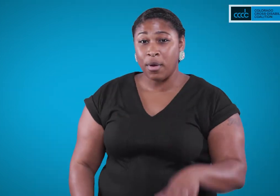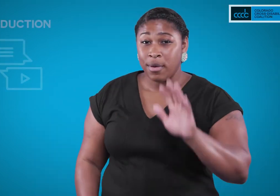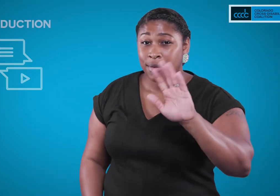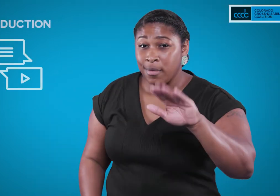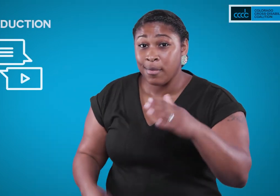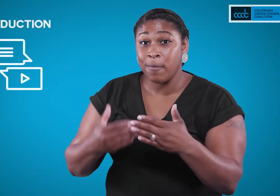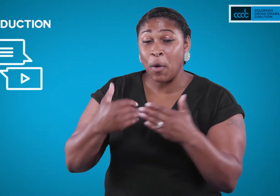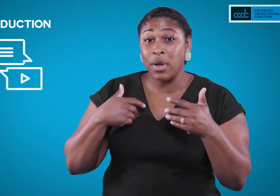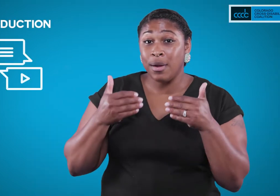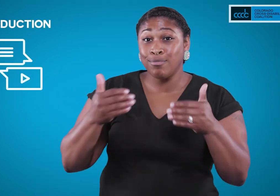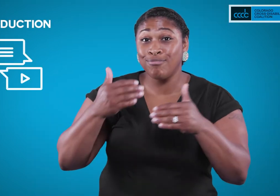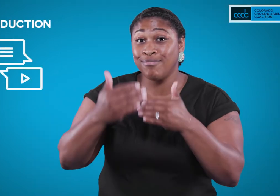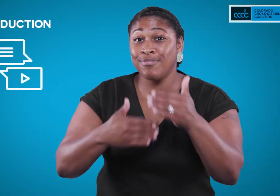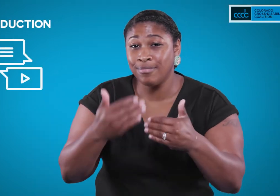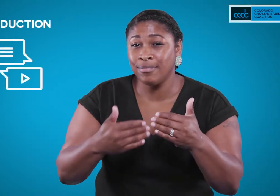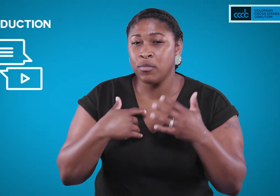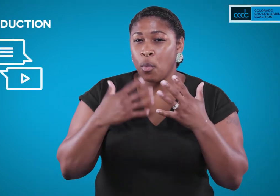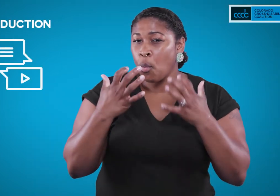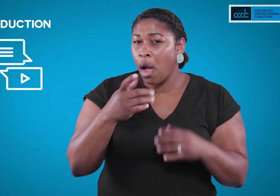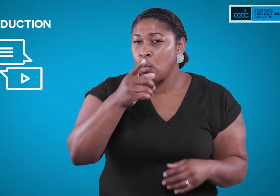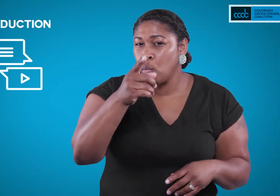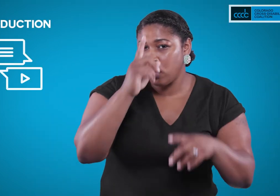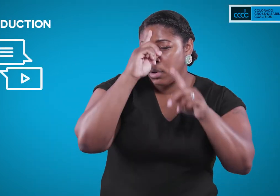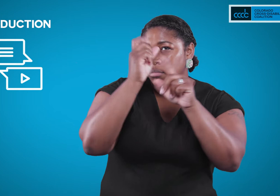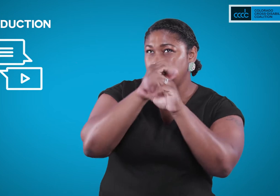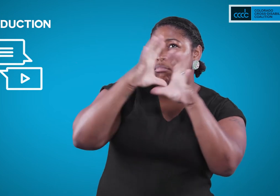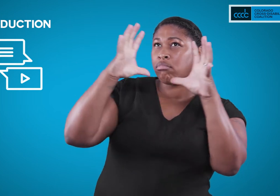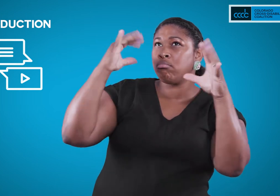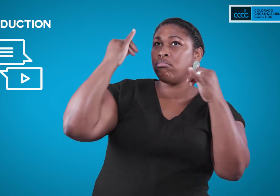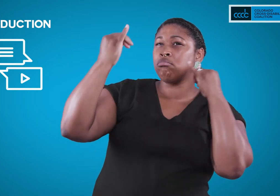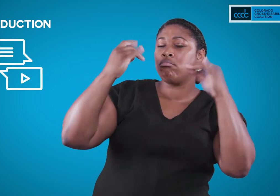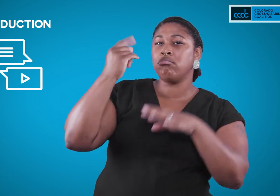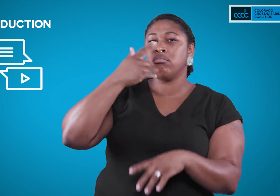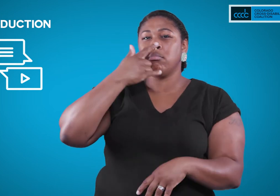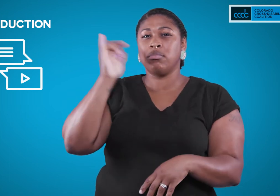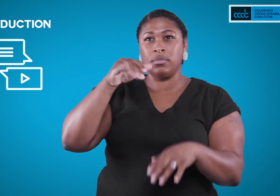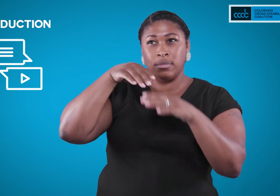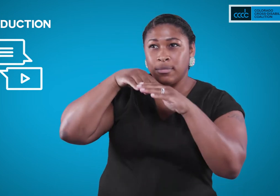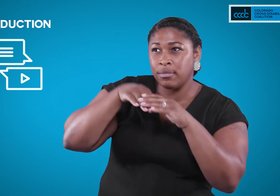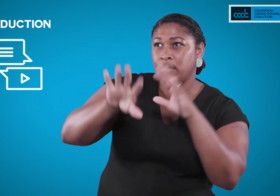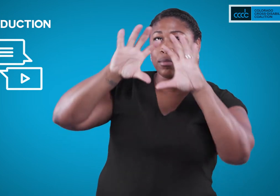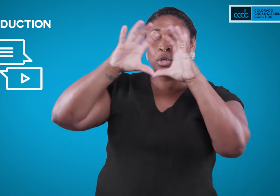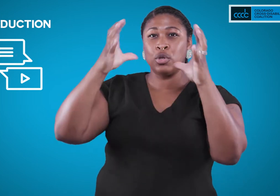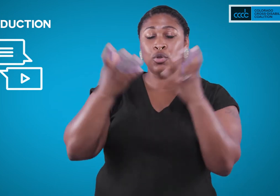Before we begin, take a moment to think about how you would feel if you functioned within a world